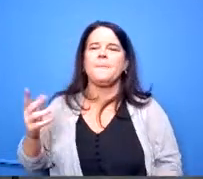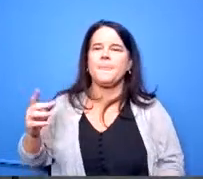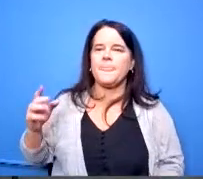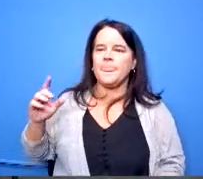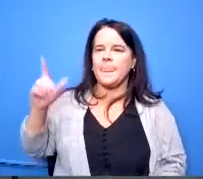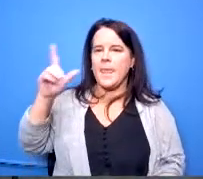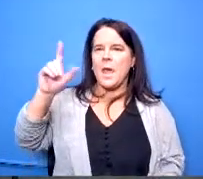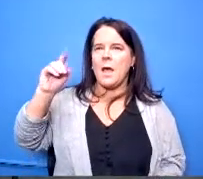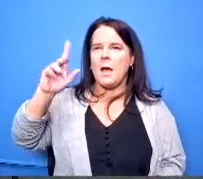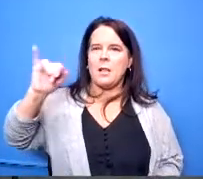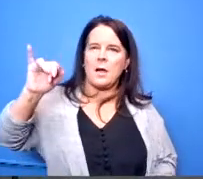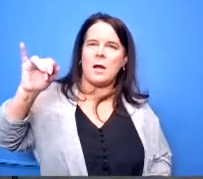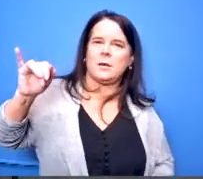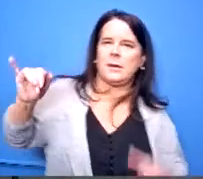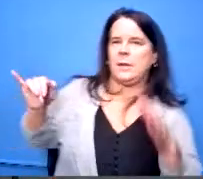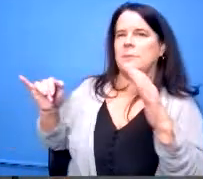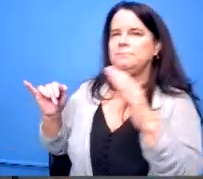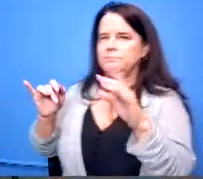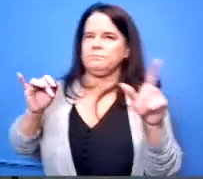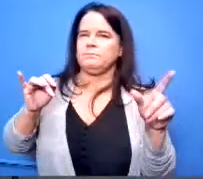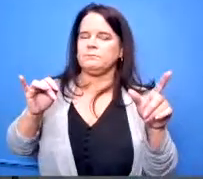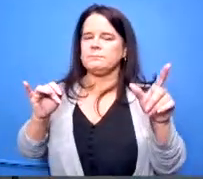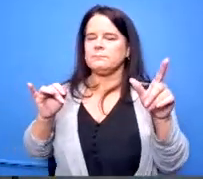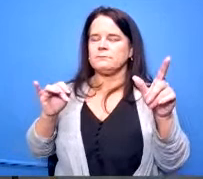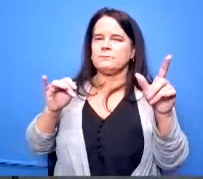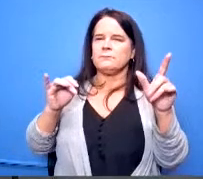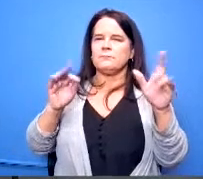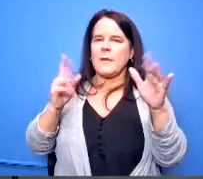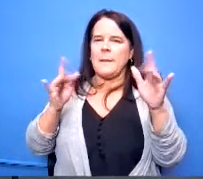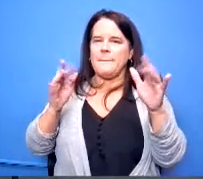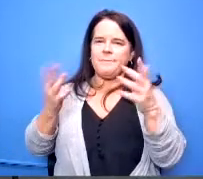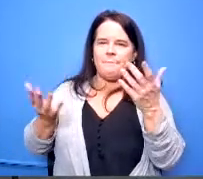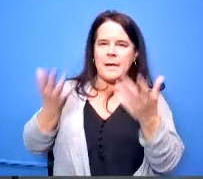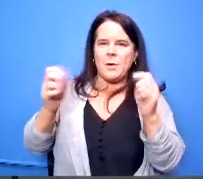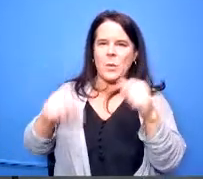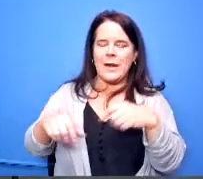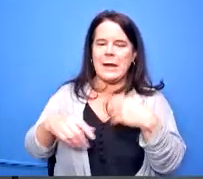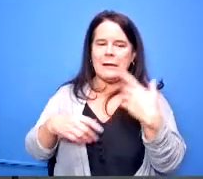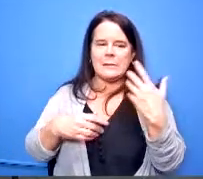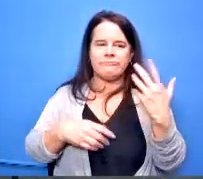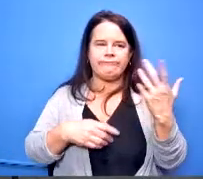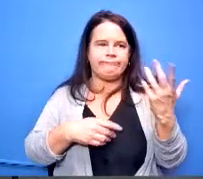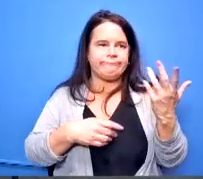with that if we can get with uh transportation and kind of get a breakdown of those things